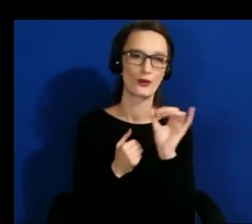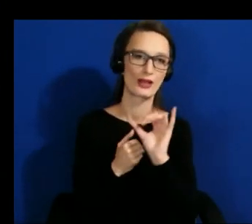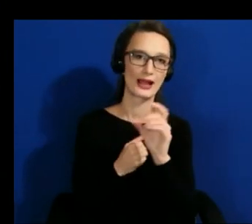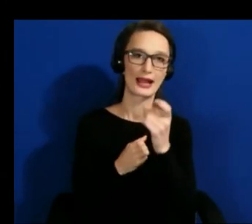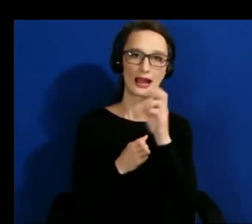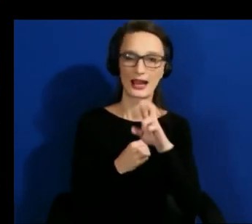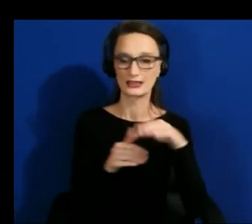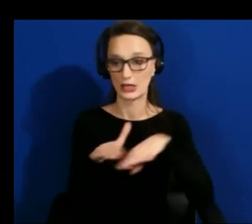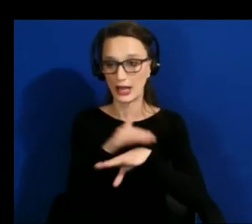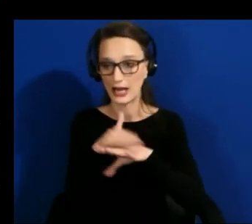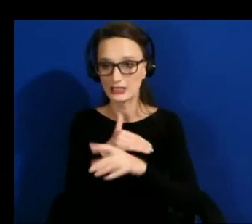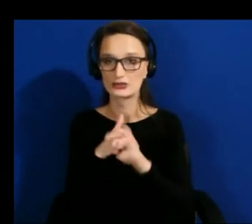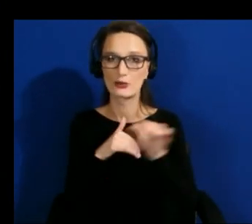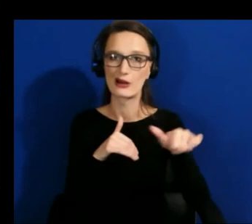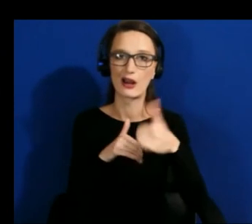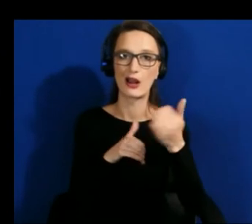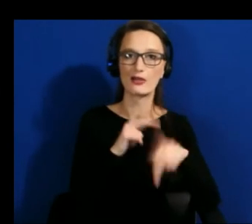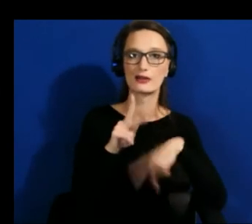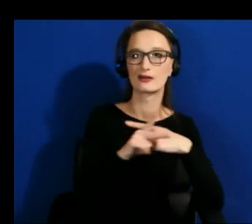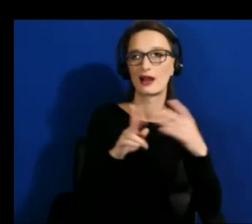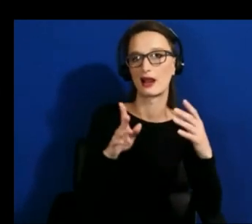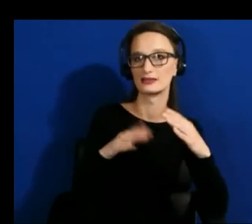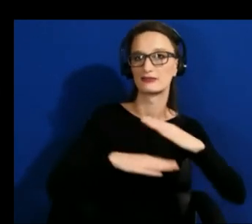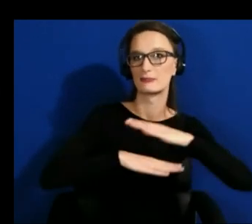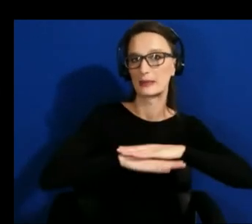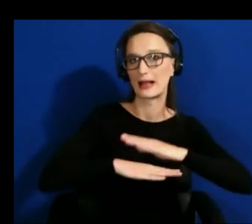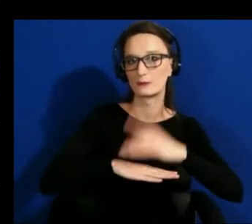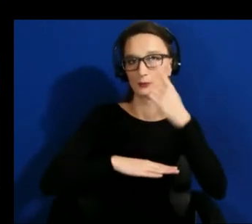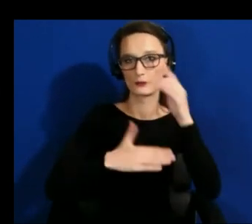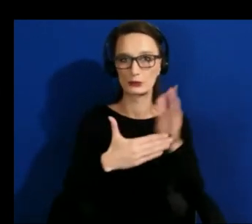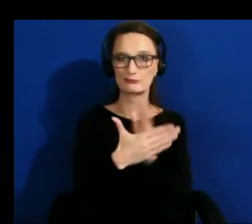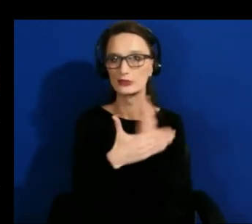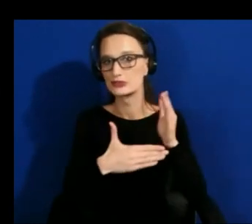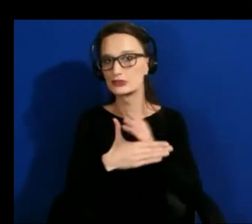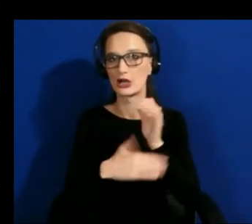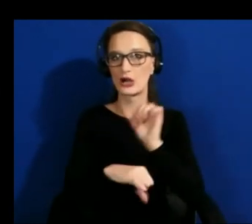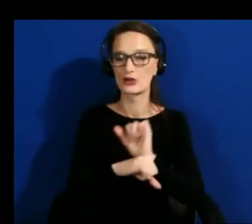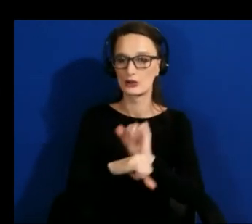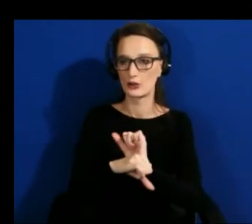able to kind of share the work in different ways you know be able to produce alternative writing